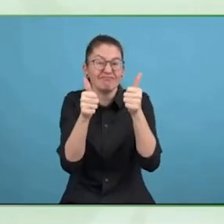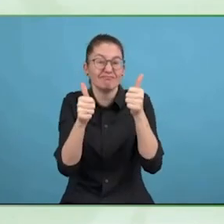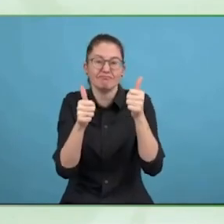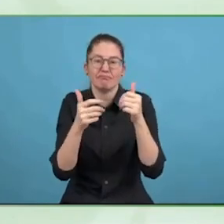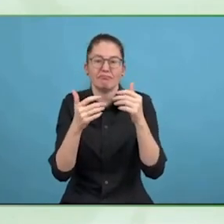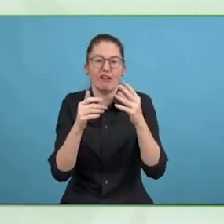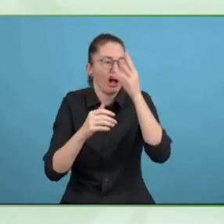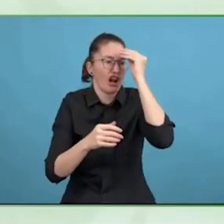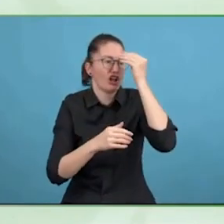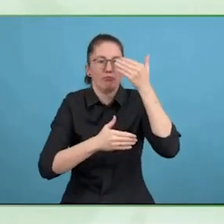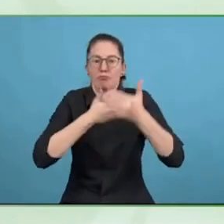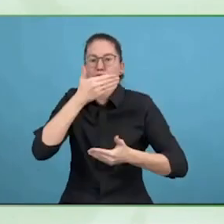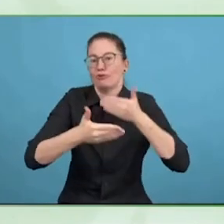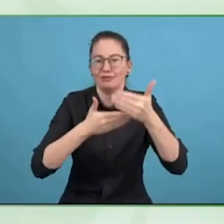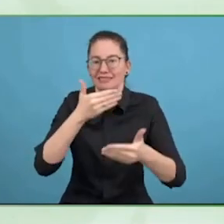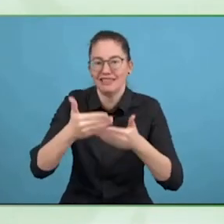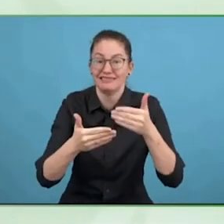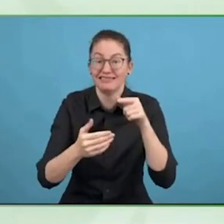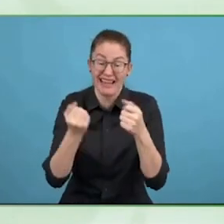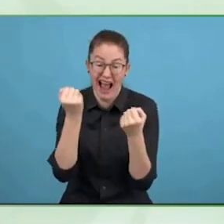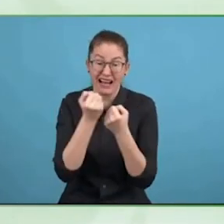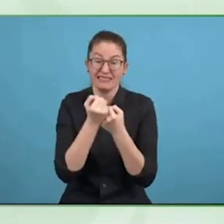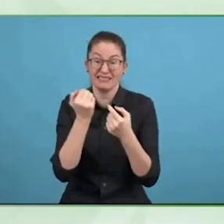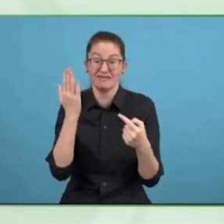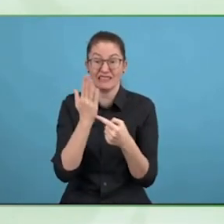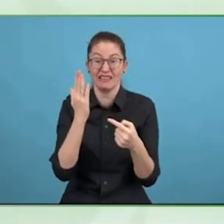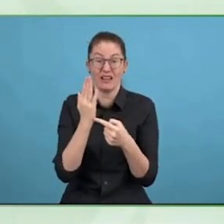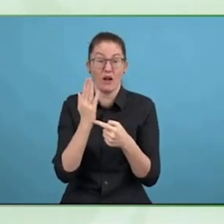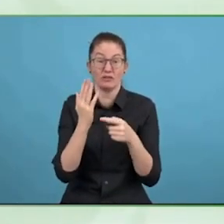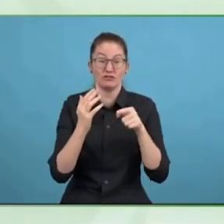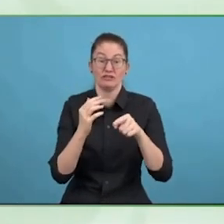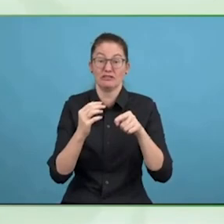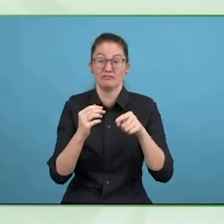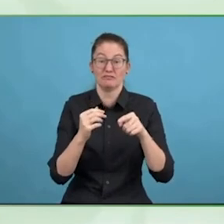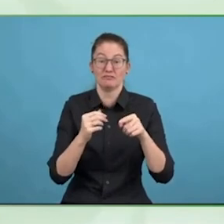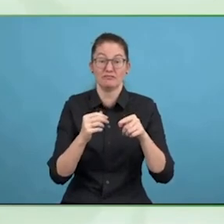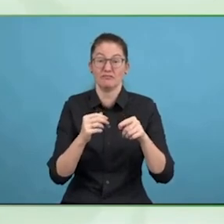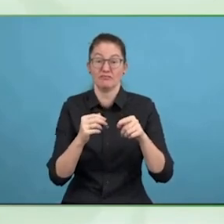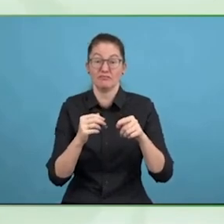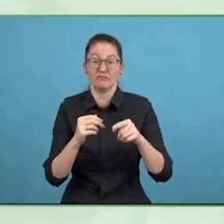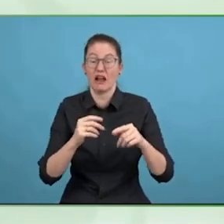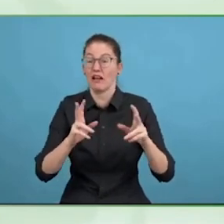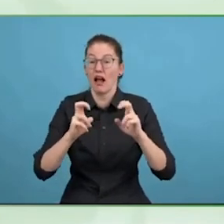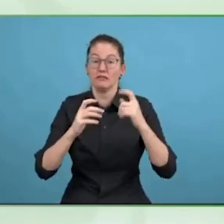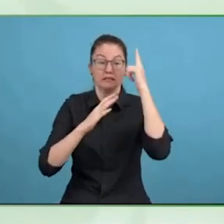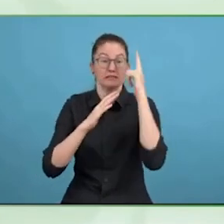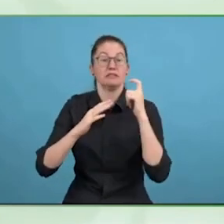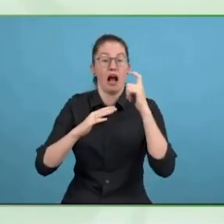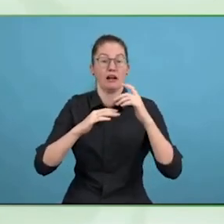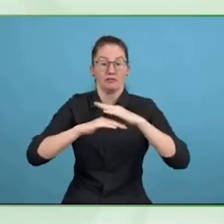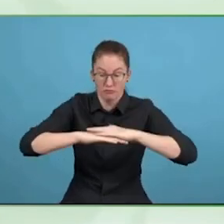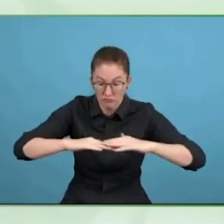Everybody can do its share, as long as we move into the same direction.